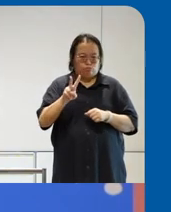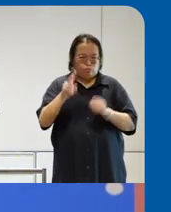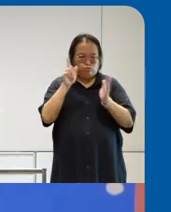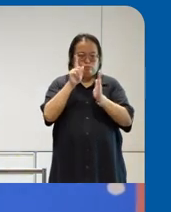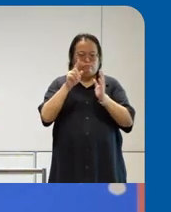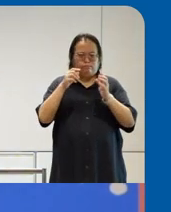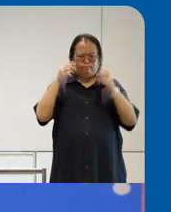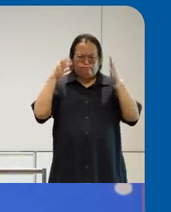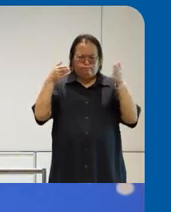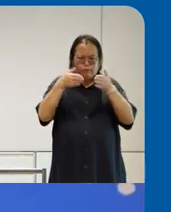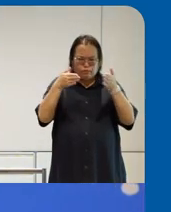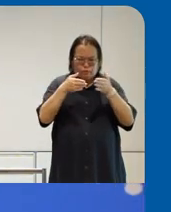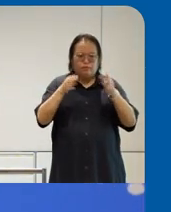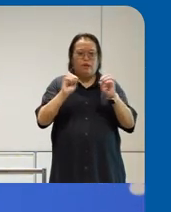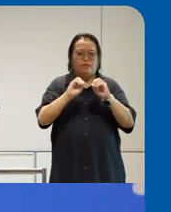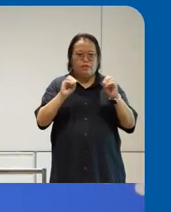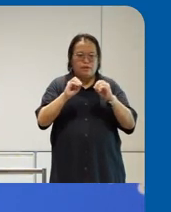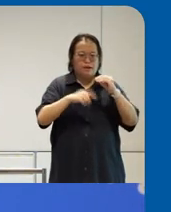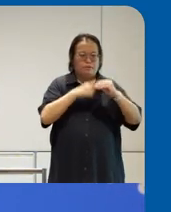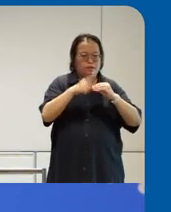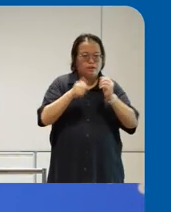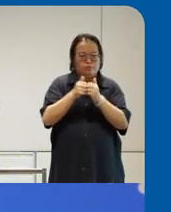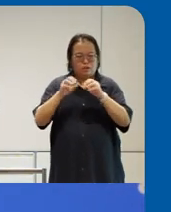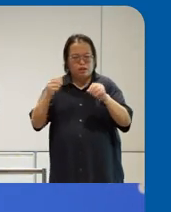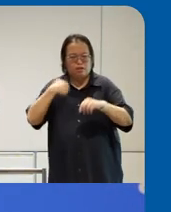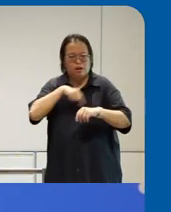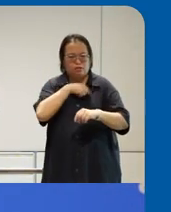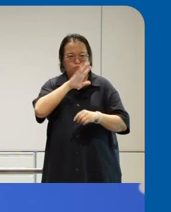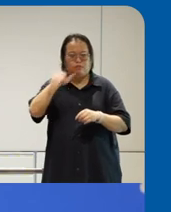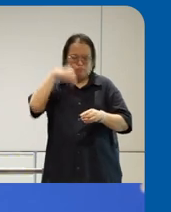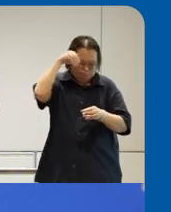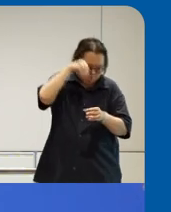us uh nothing about us without us um it's really something we truly believe in uh the makeup of